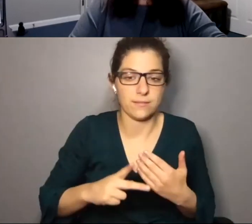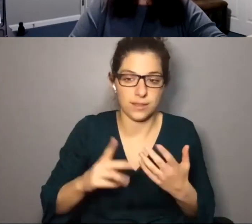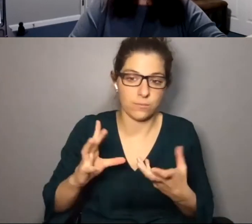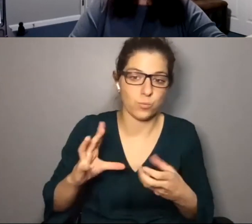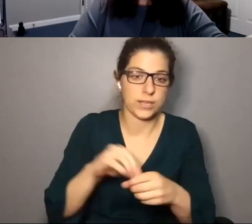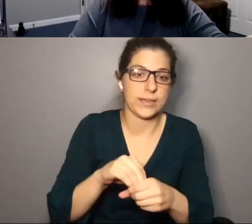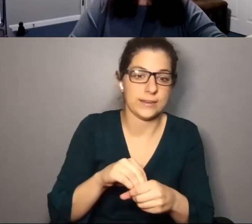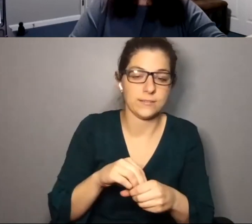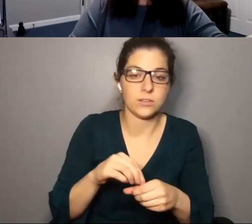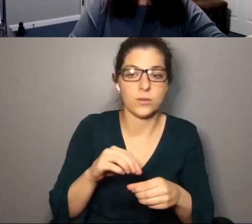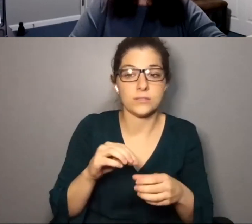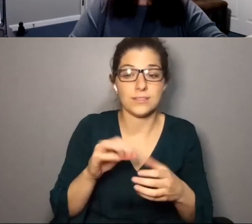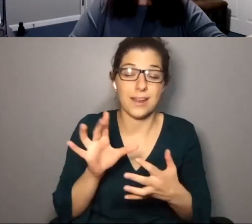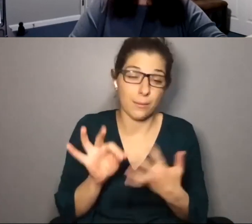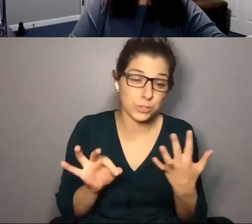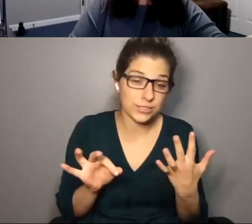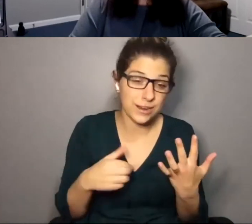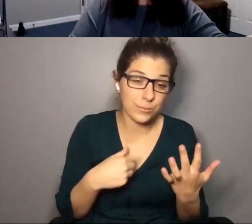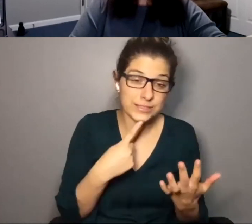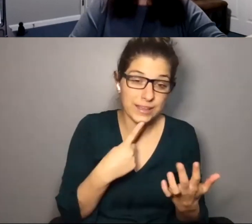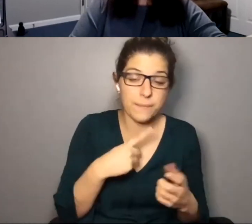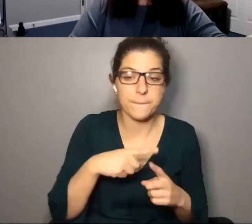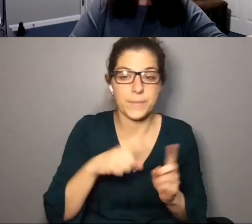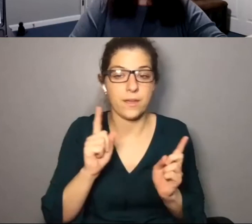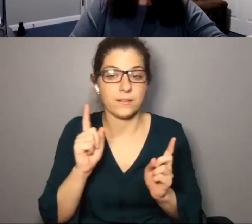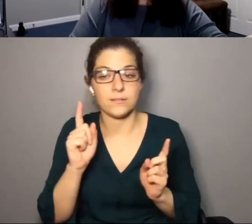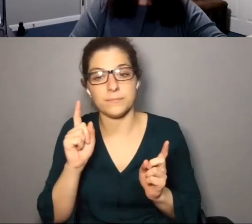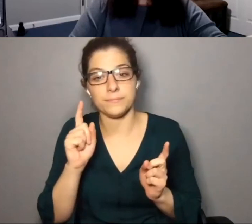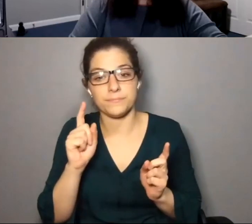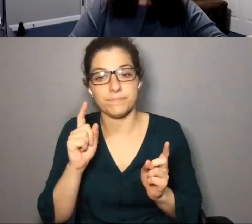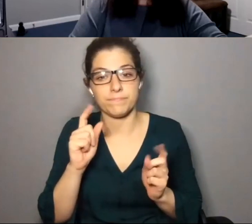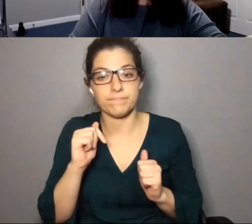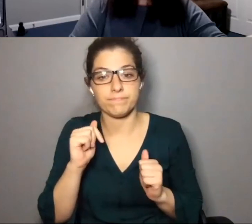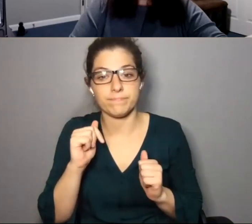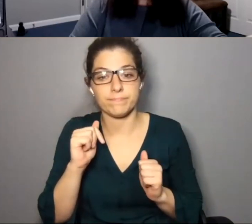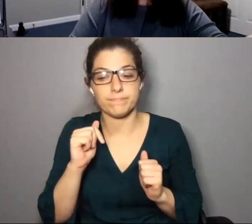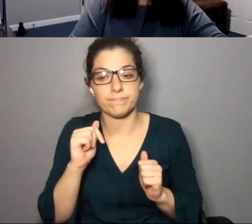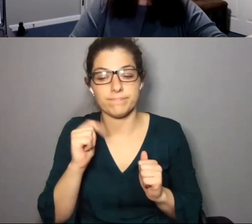. So it's an option, I would say, but it is